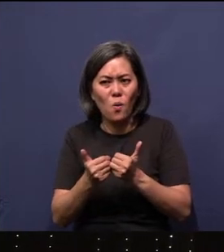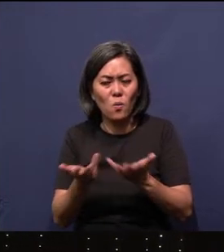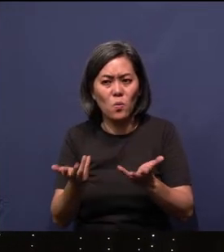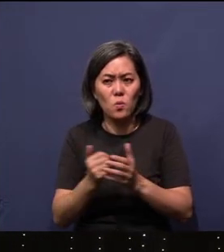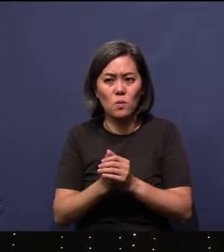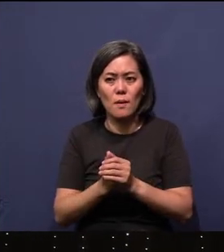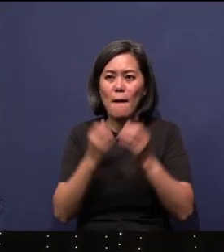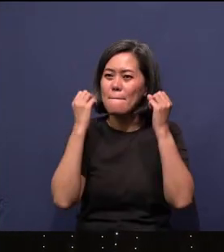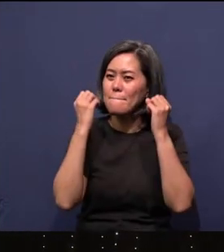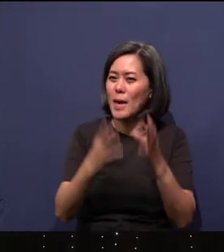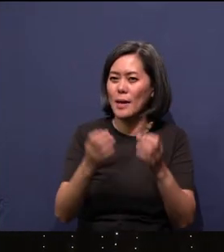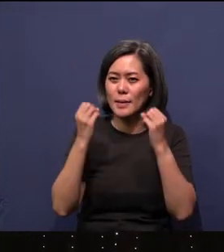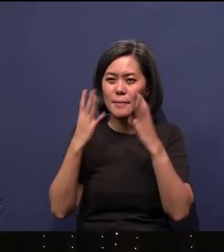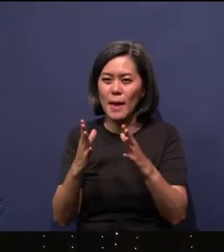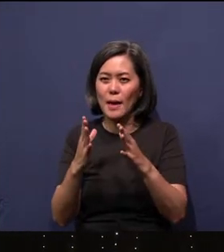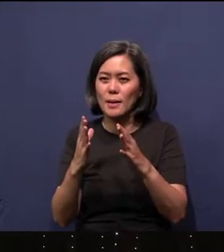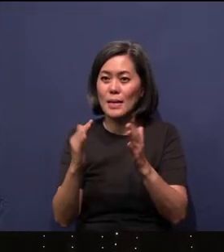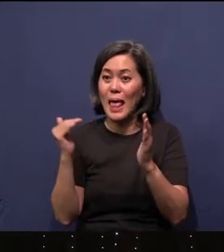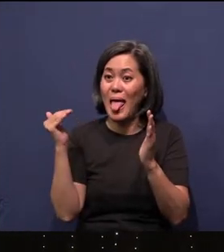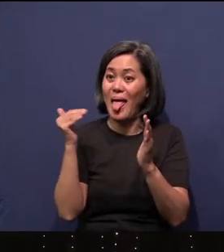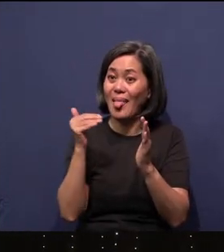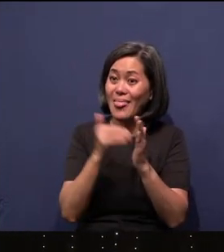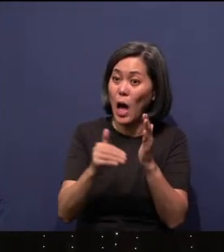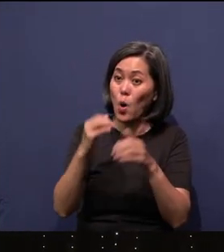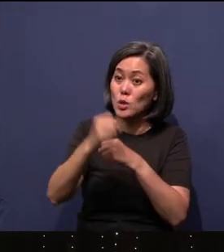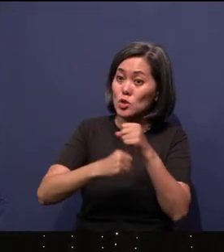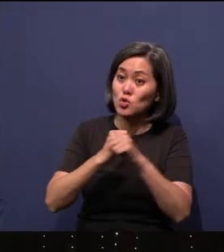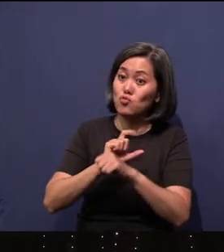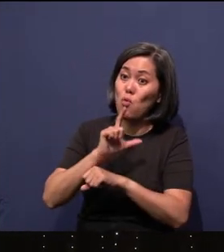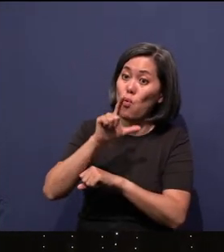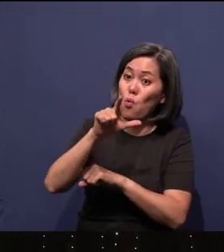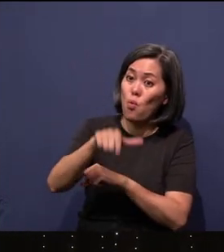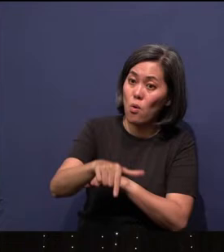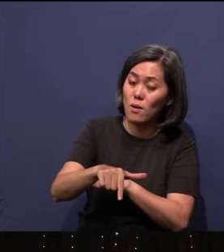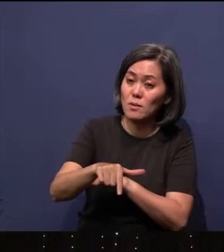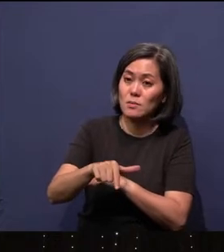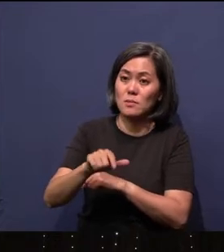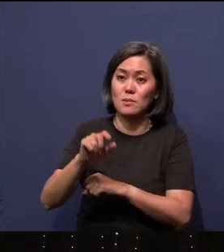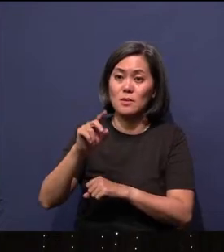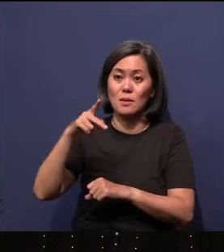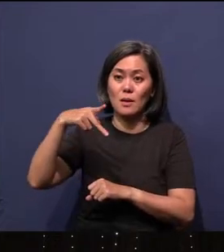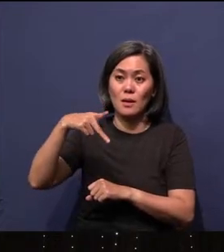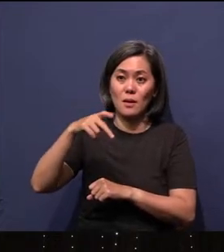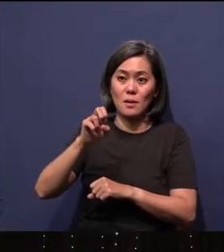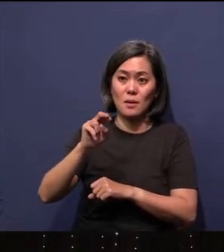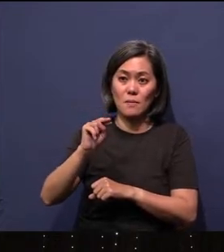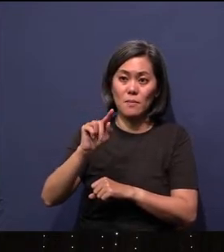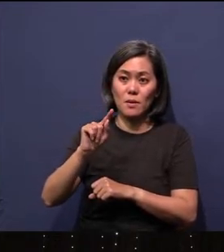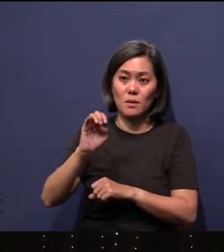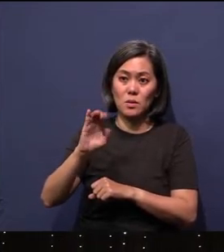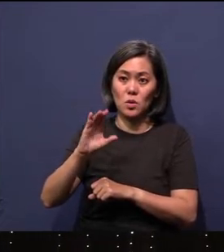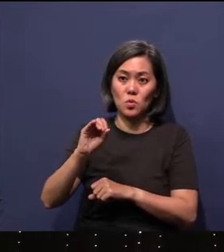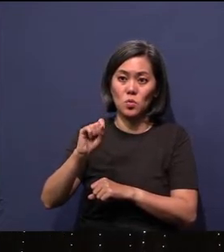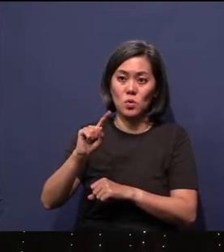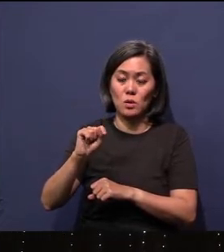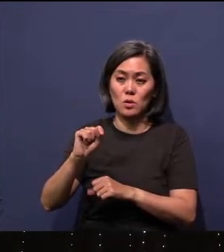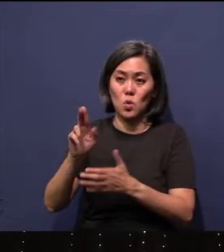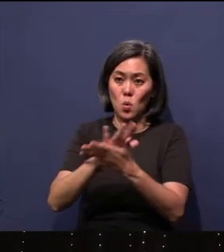Many, many thousand years later, where God at Pentecost came down the Holy Spirit and there were nations all around Jerusalem.